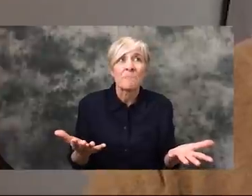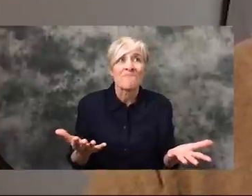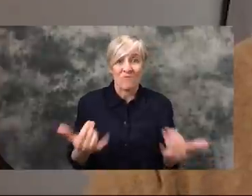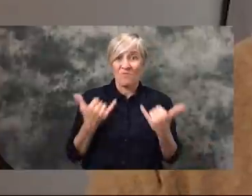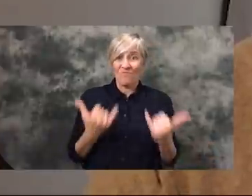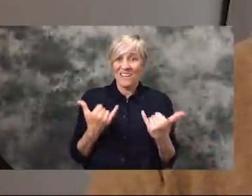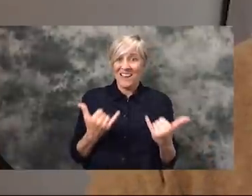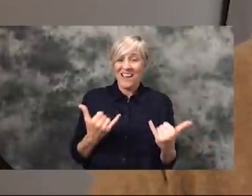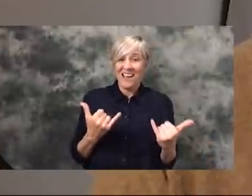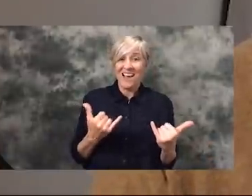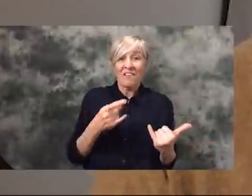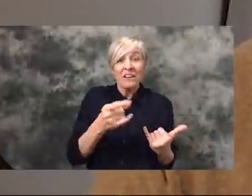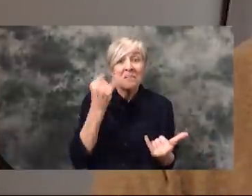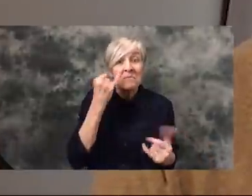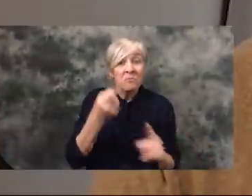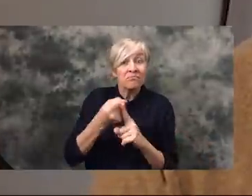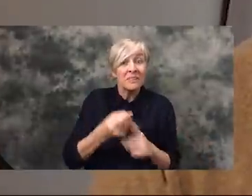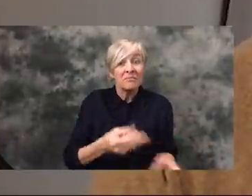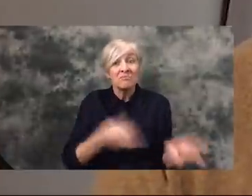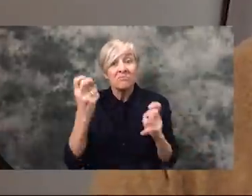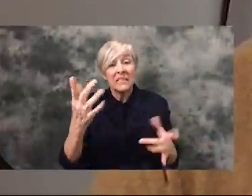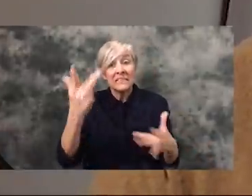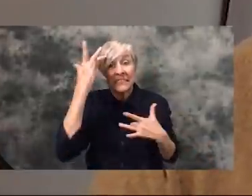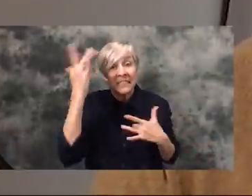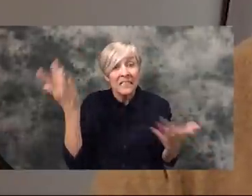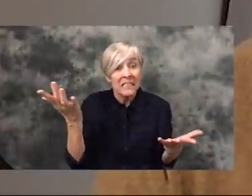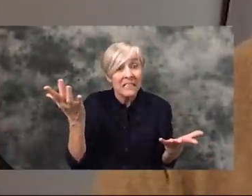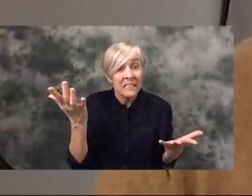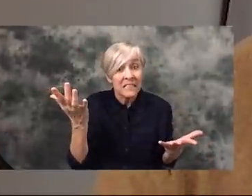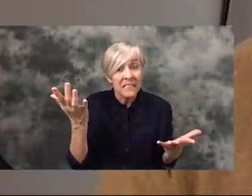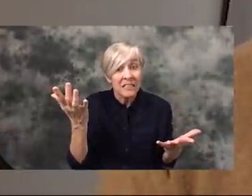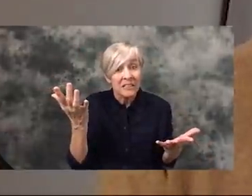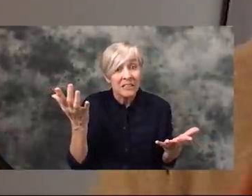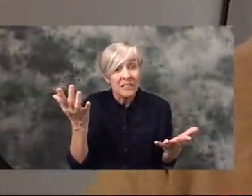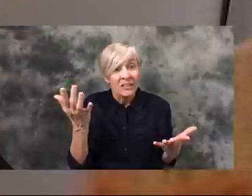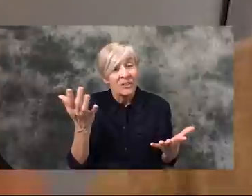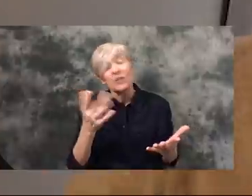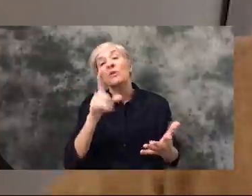this very moment if they are sick first and foremost it is to take care of that